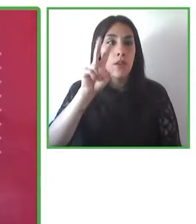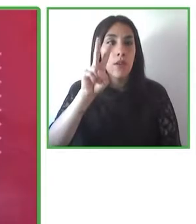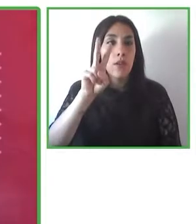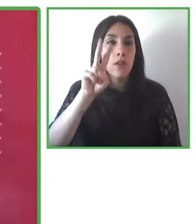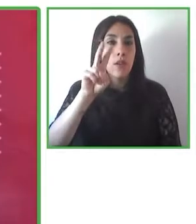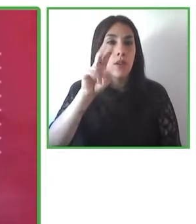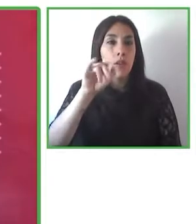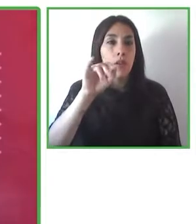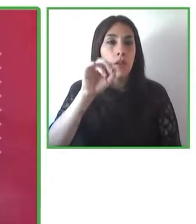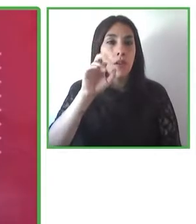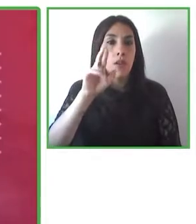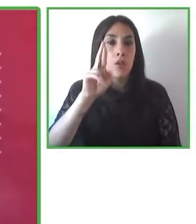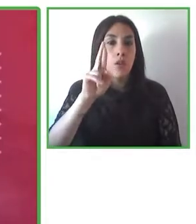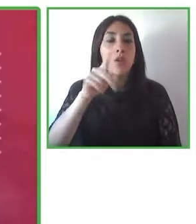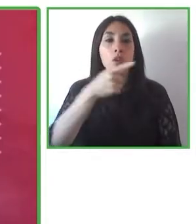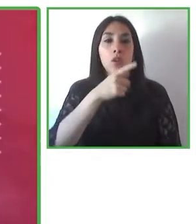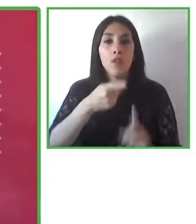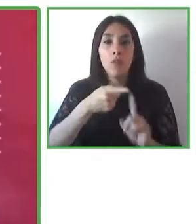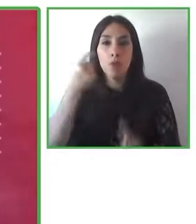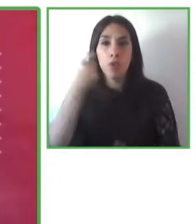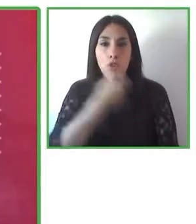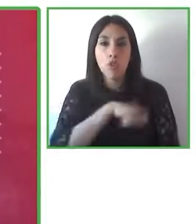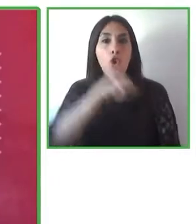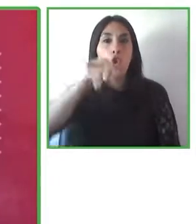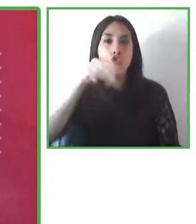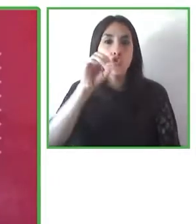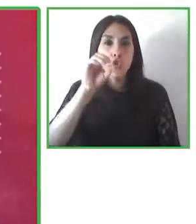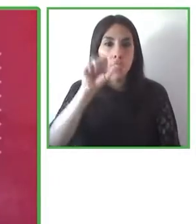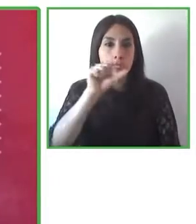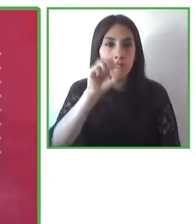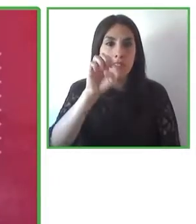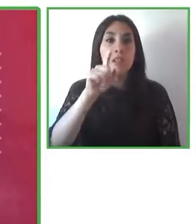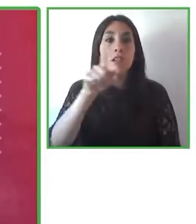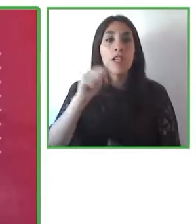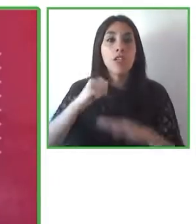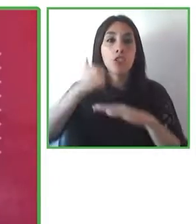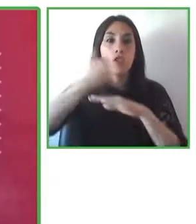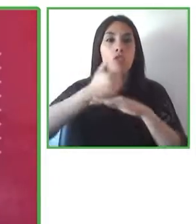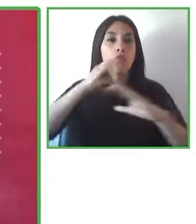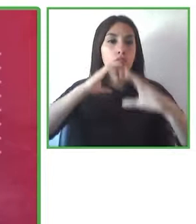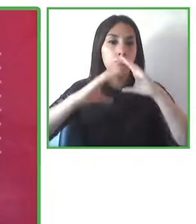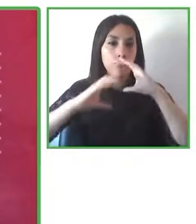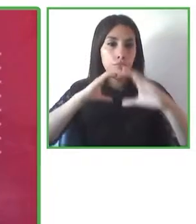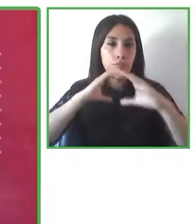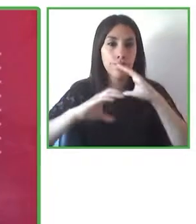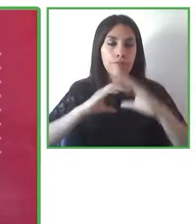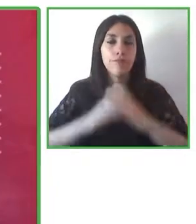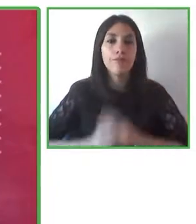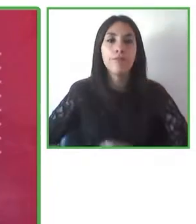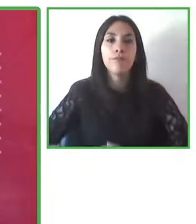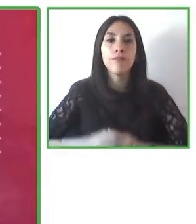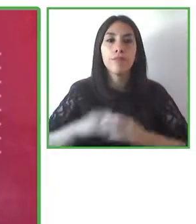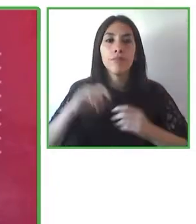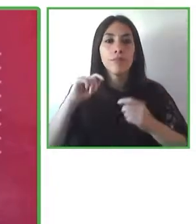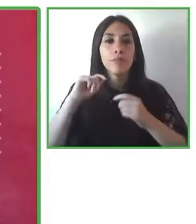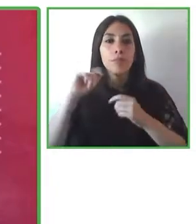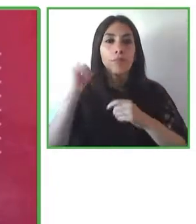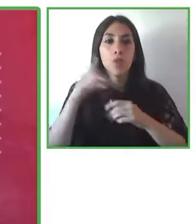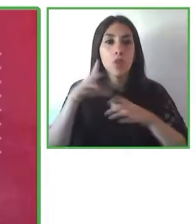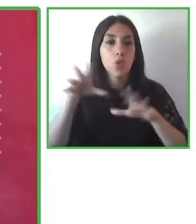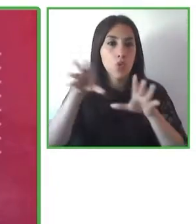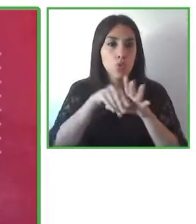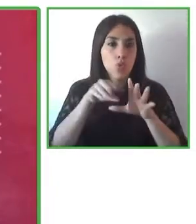in Spain director of communications of Plena Inclusión España an organization that joins